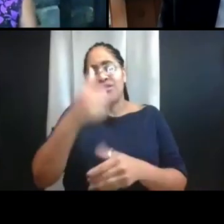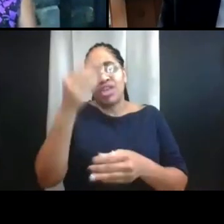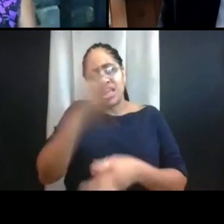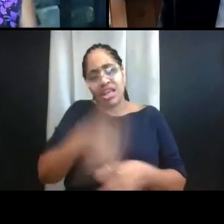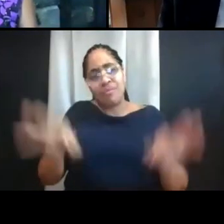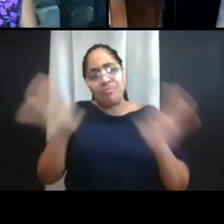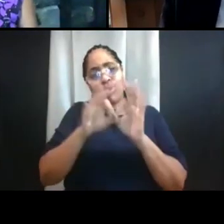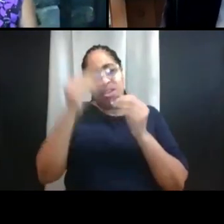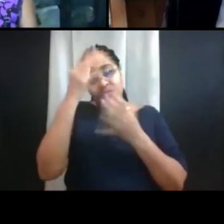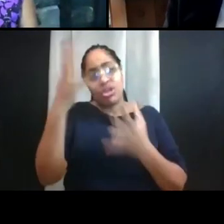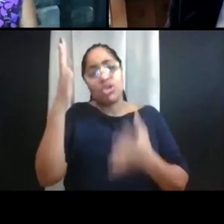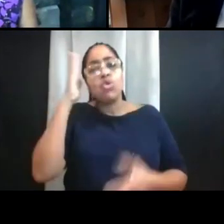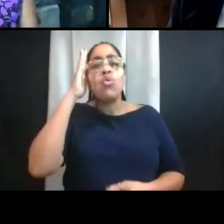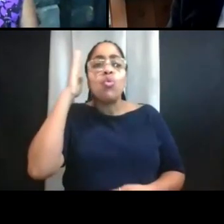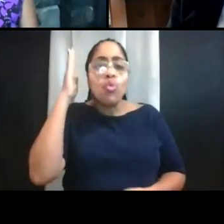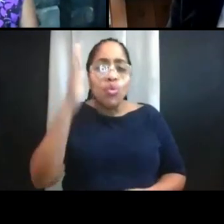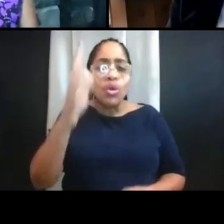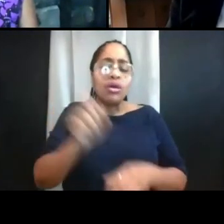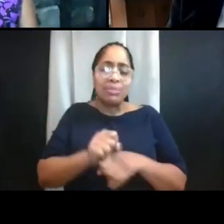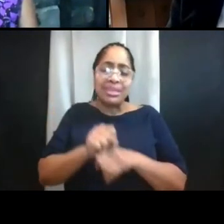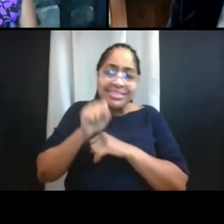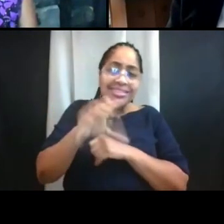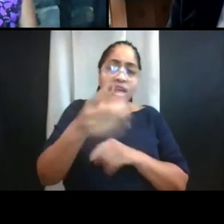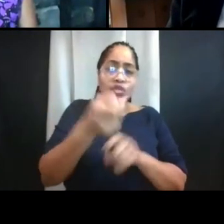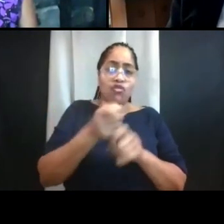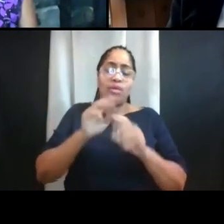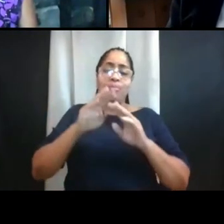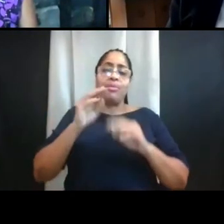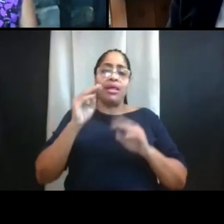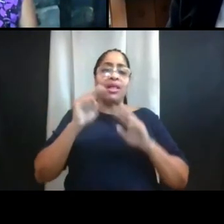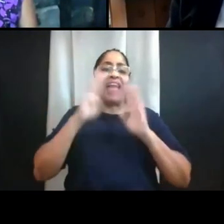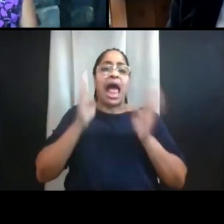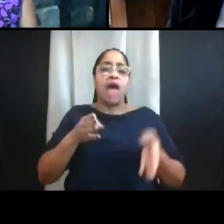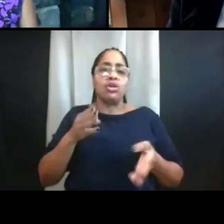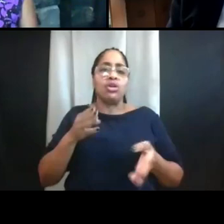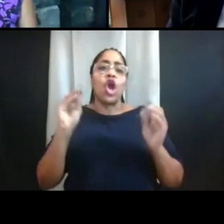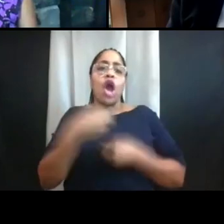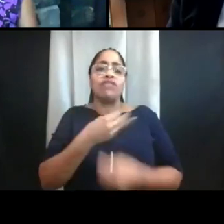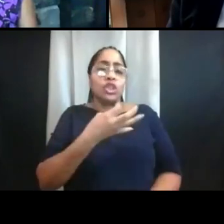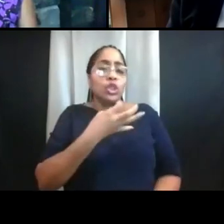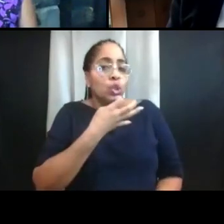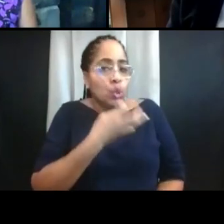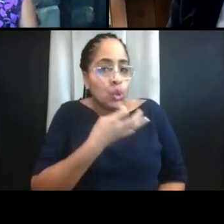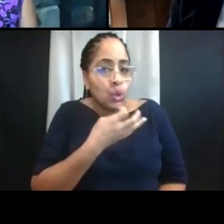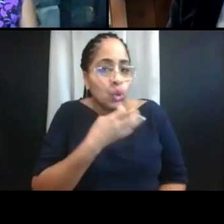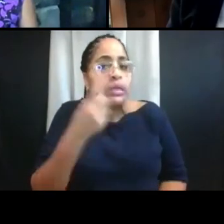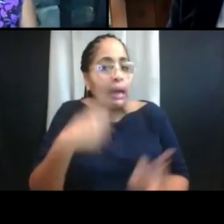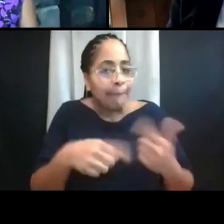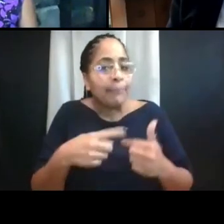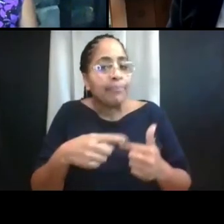will be sent from the Housing Office very very soon. And it will be sent to all undergraduate students